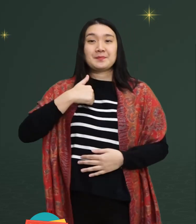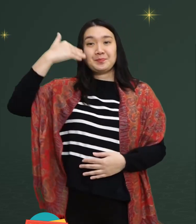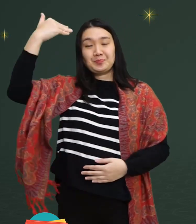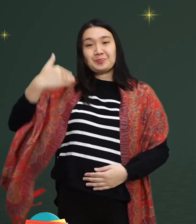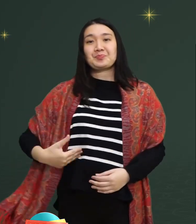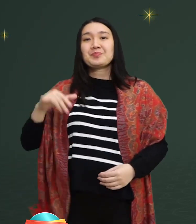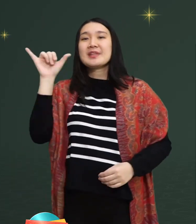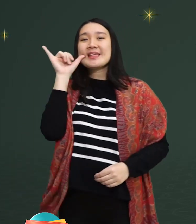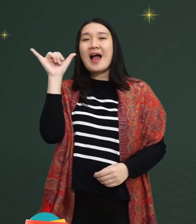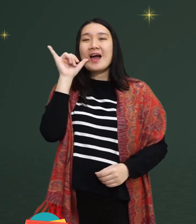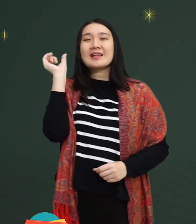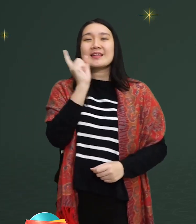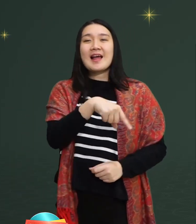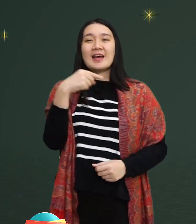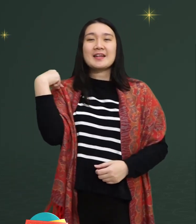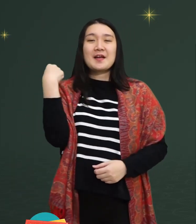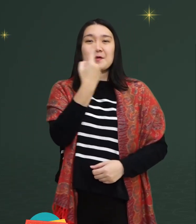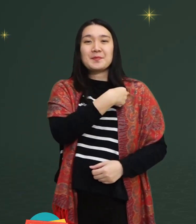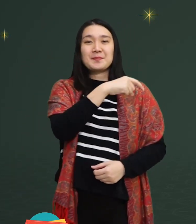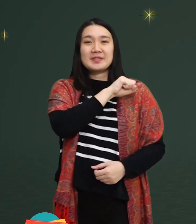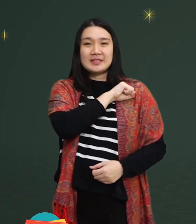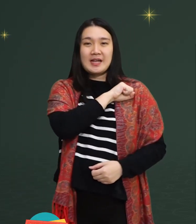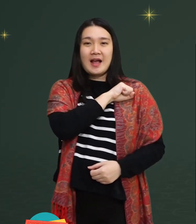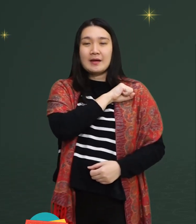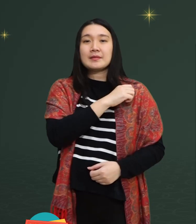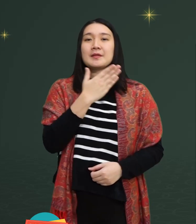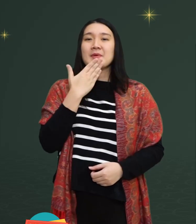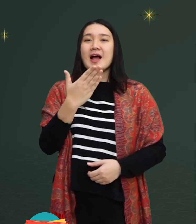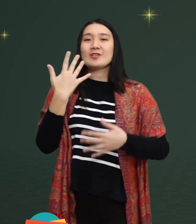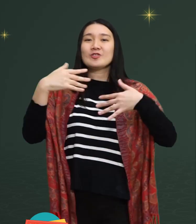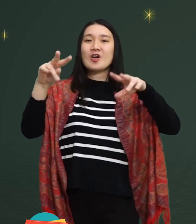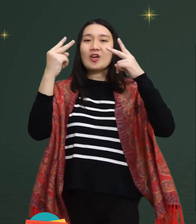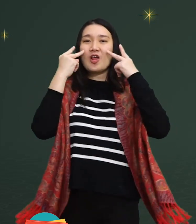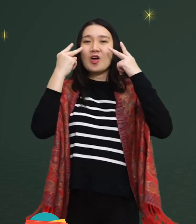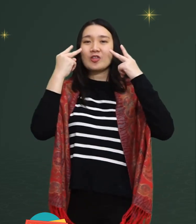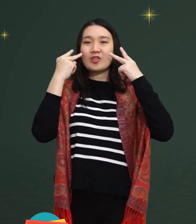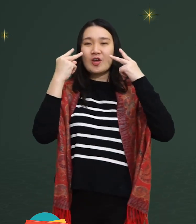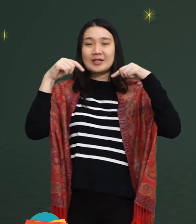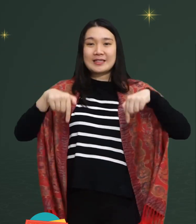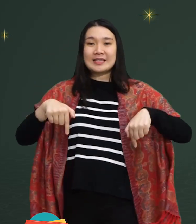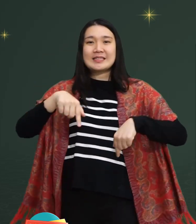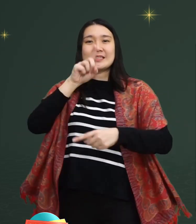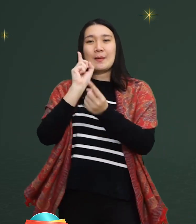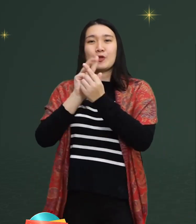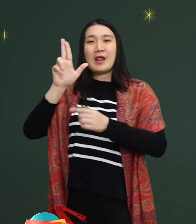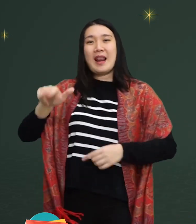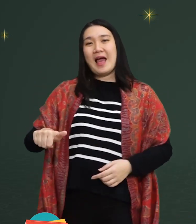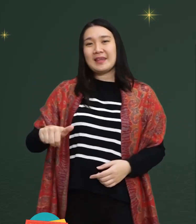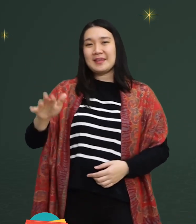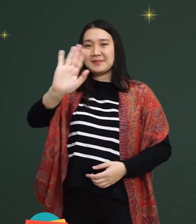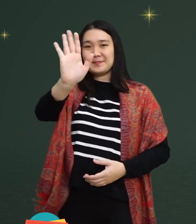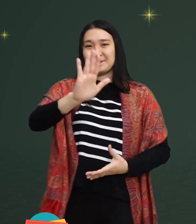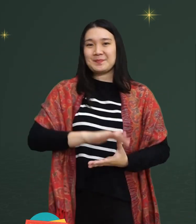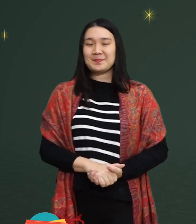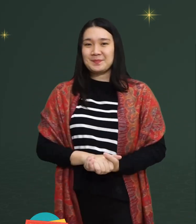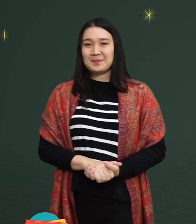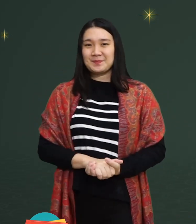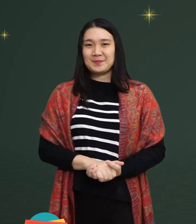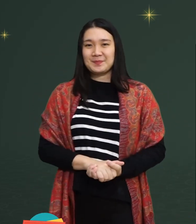I am Yani from KamiBijak. Thank you for watching, See you again. Bye!